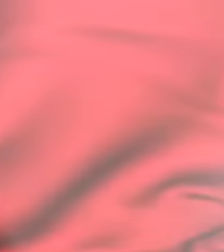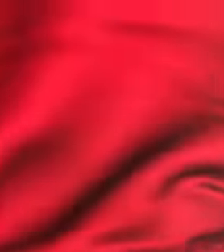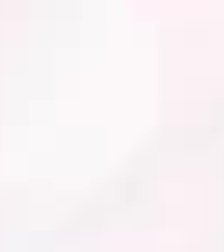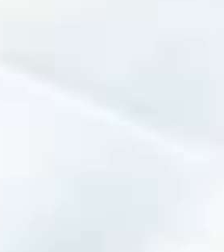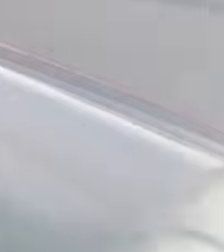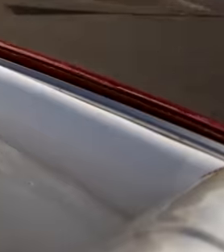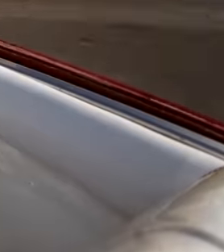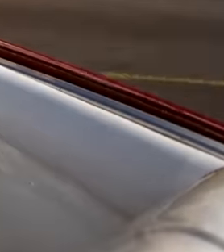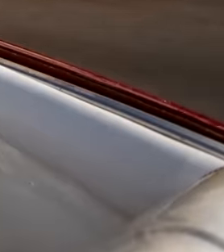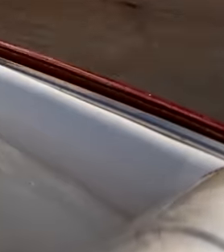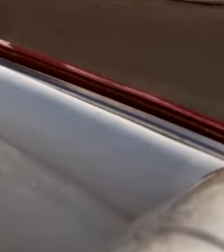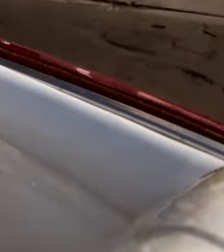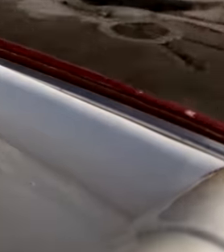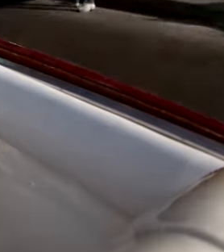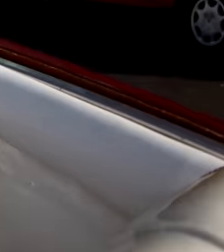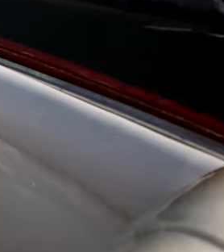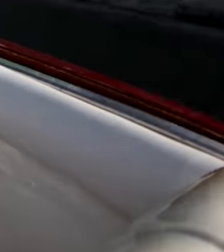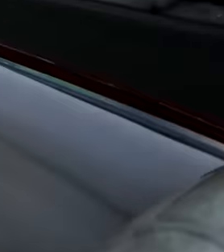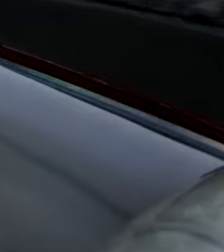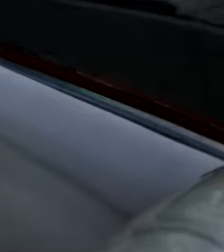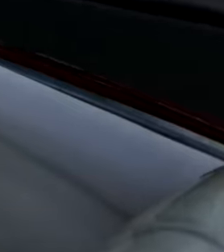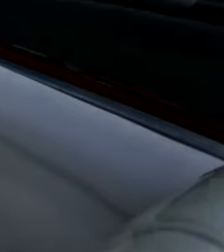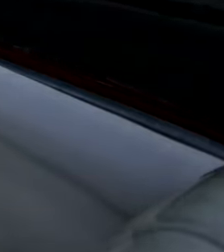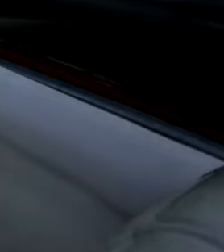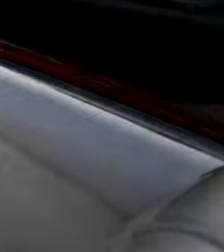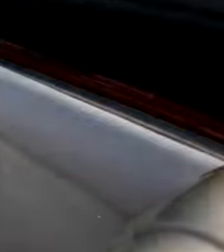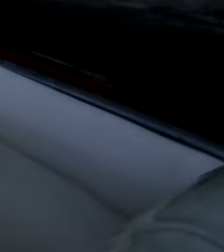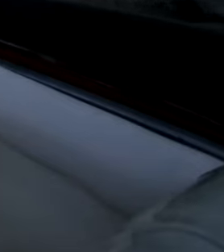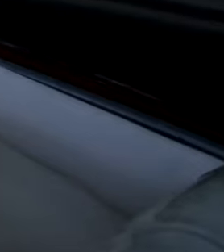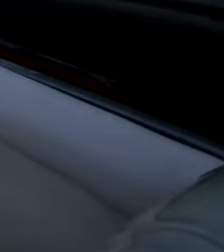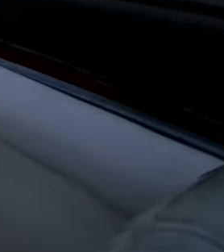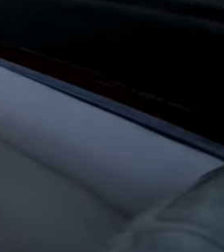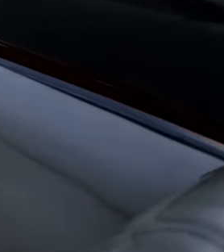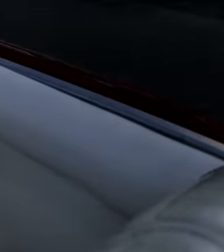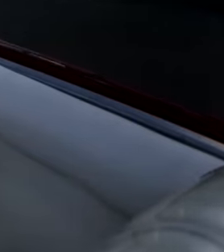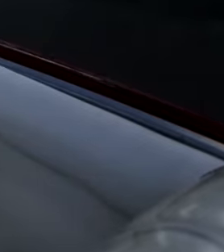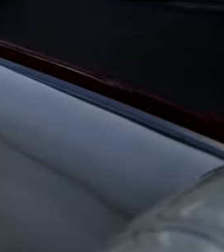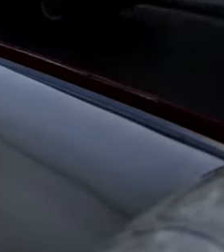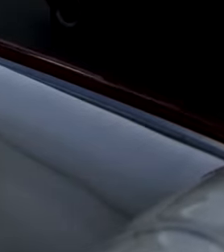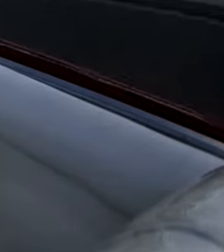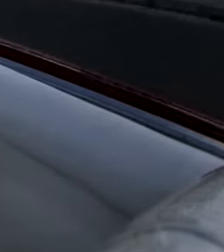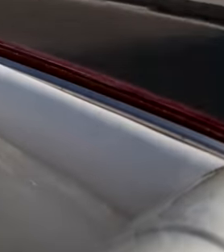against that blockade because it is not fair that in the 21st century